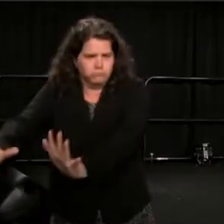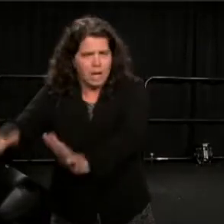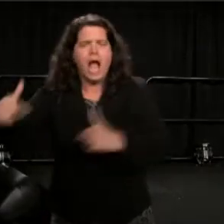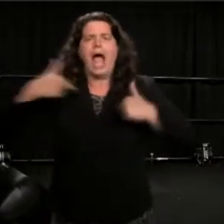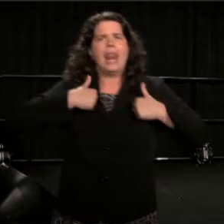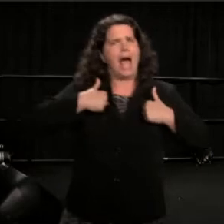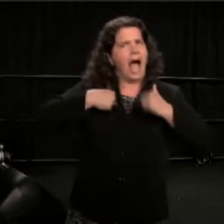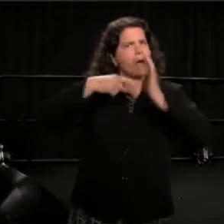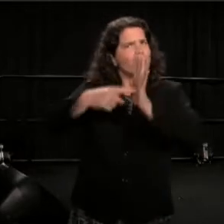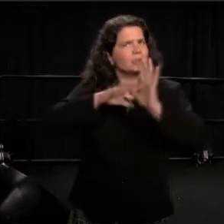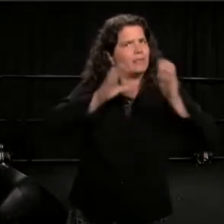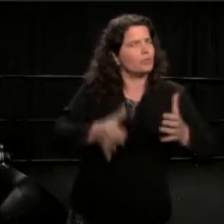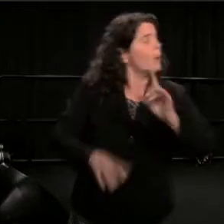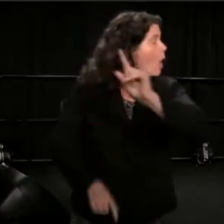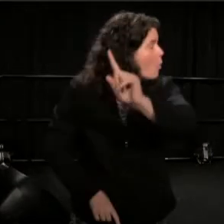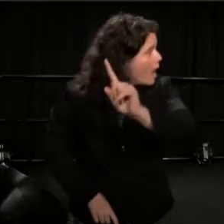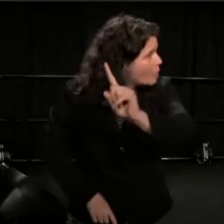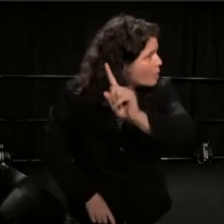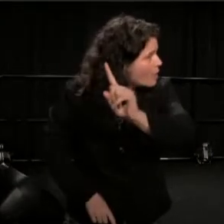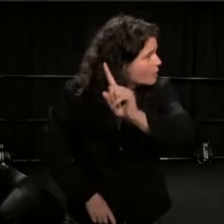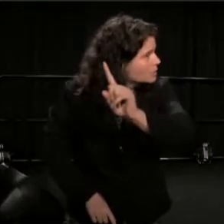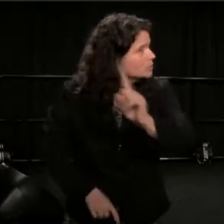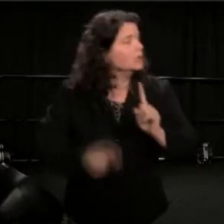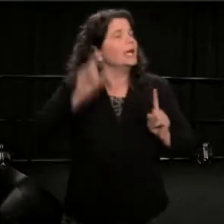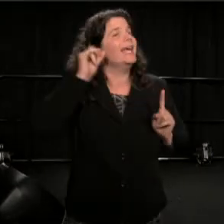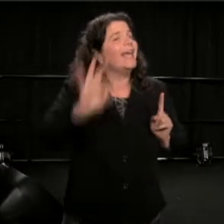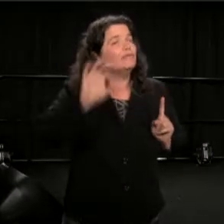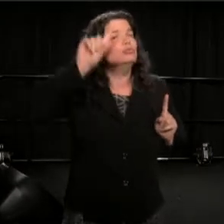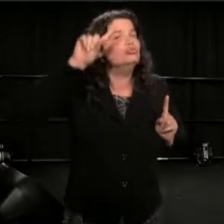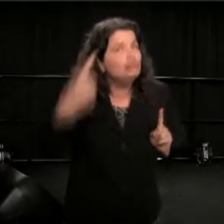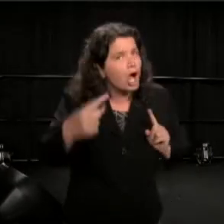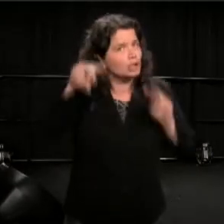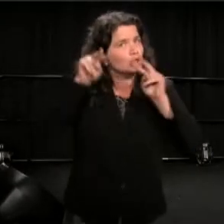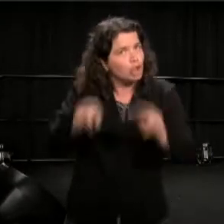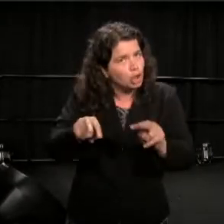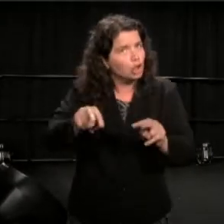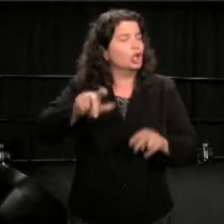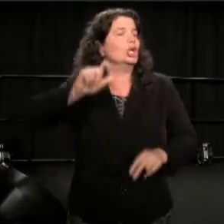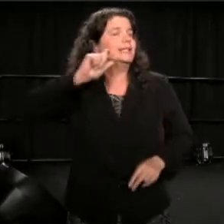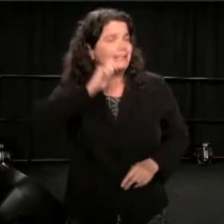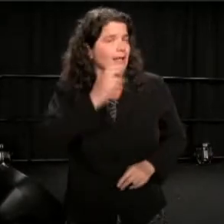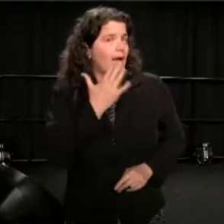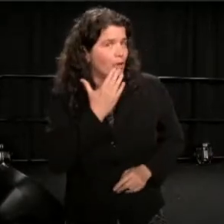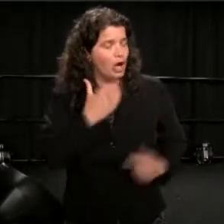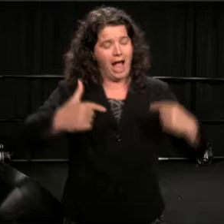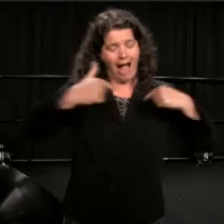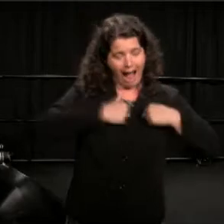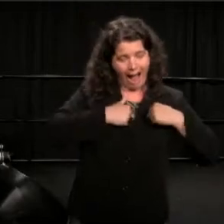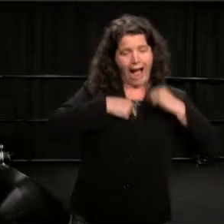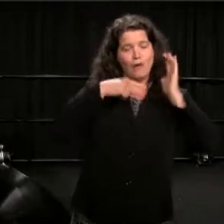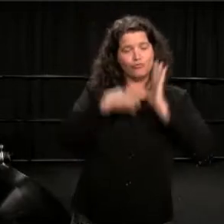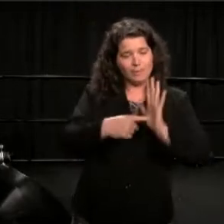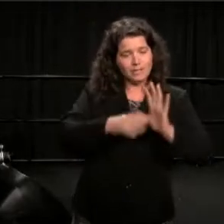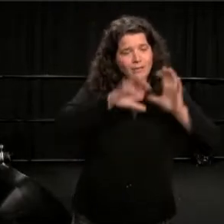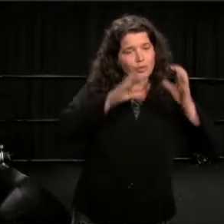now wait a minute, if you just use skin color, I represent the group that were in the ascendancy,